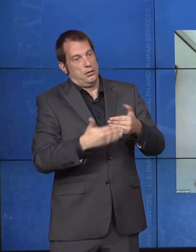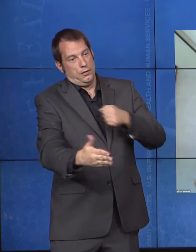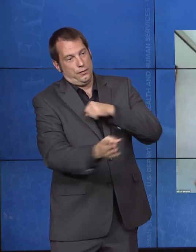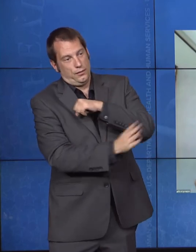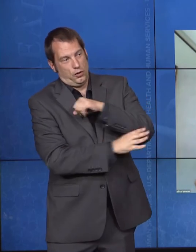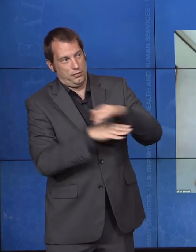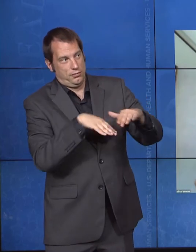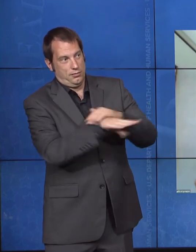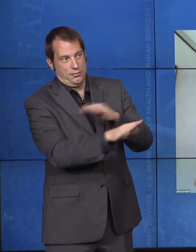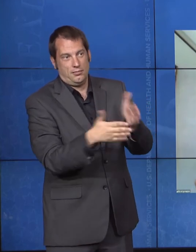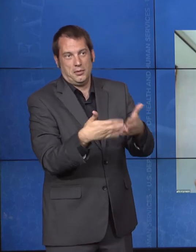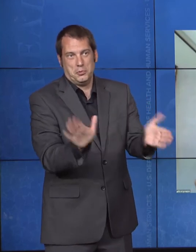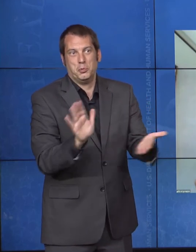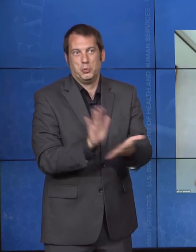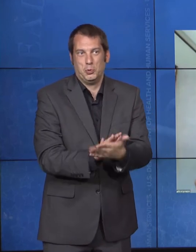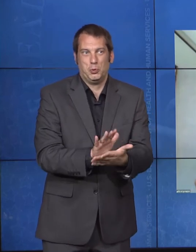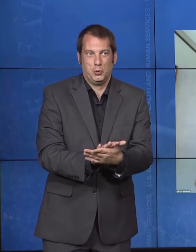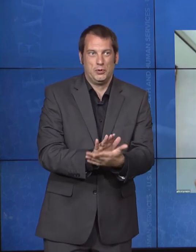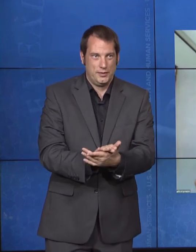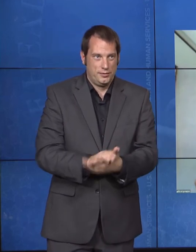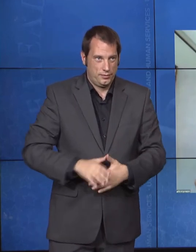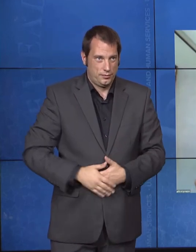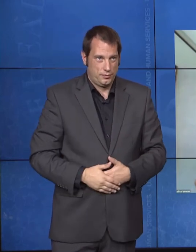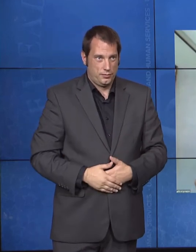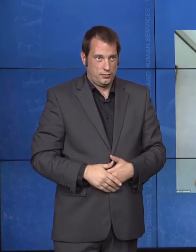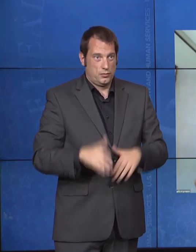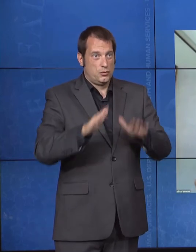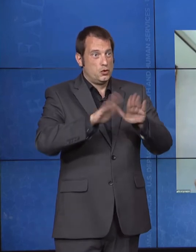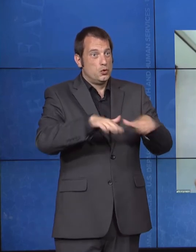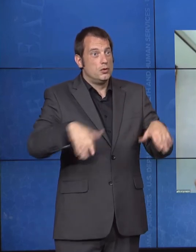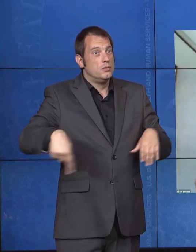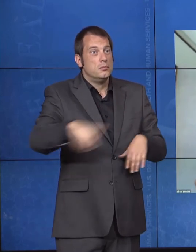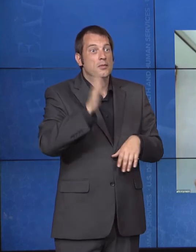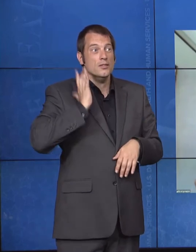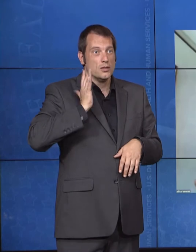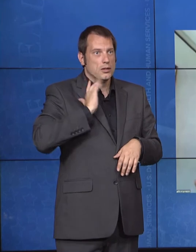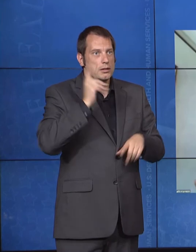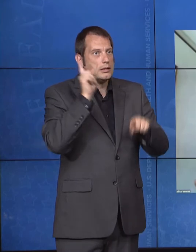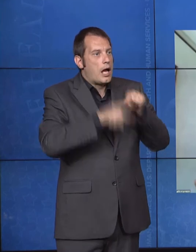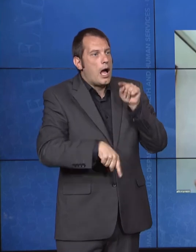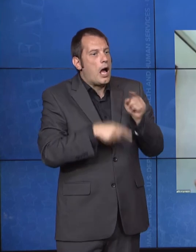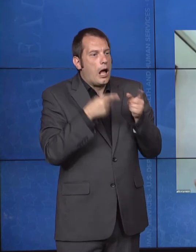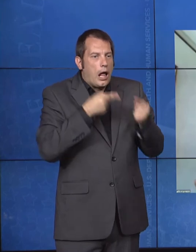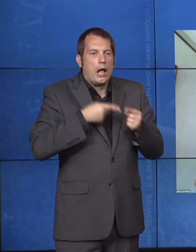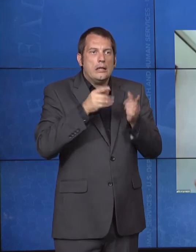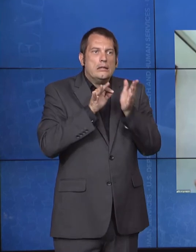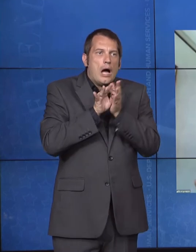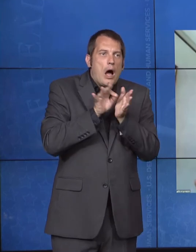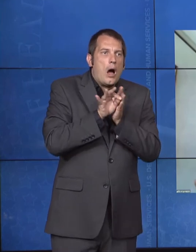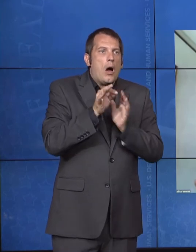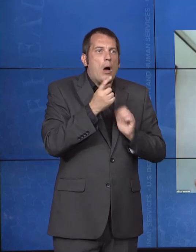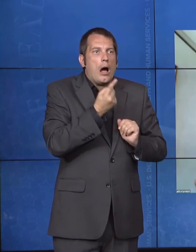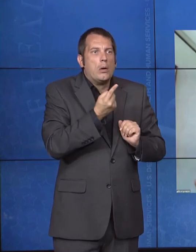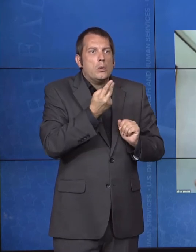couldn't even count to one who are now saying because of summer COVID camps, were absolutely